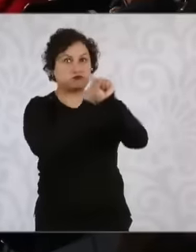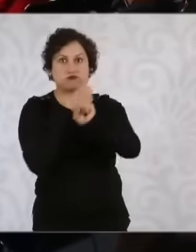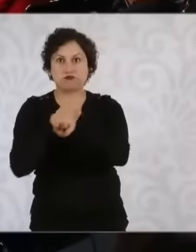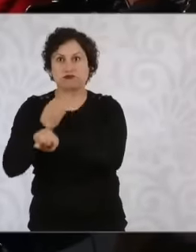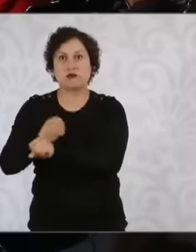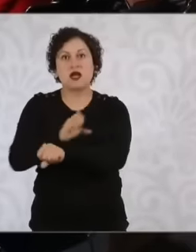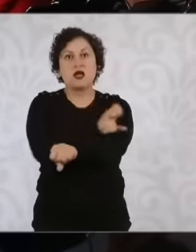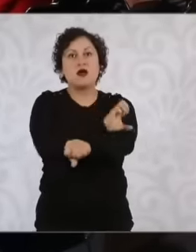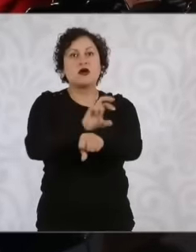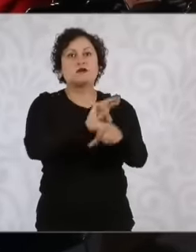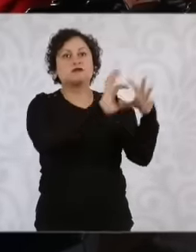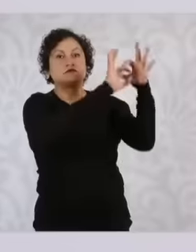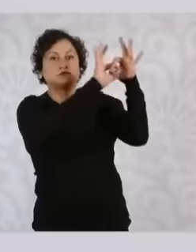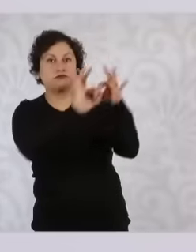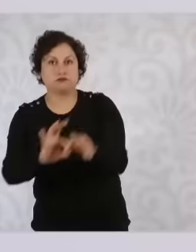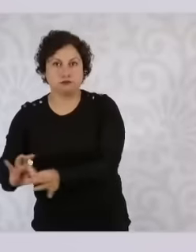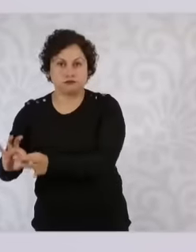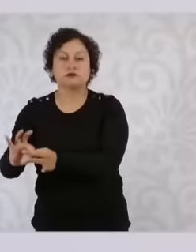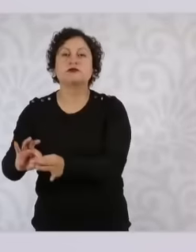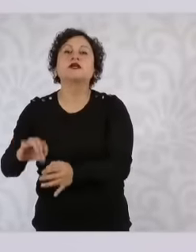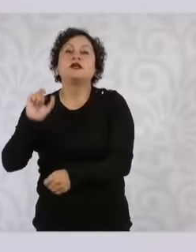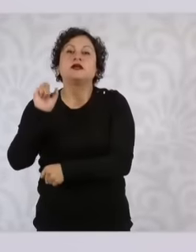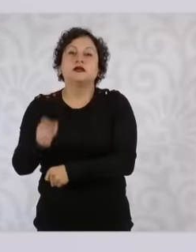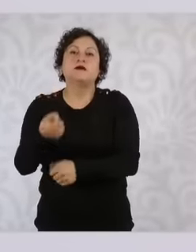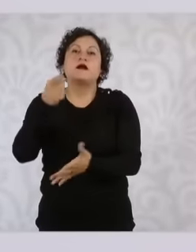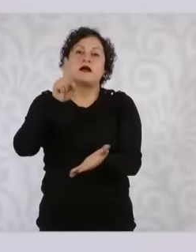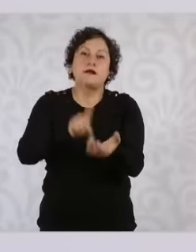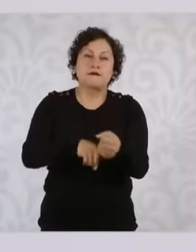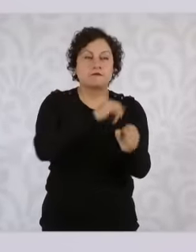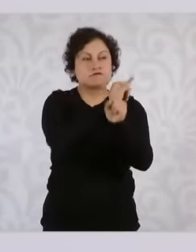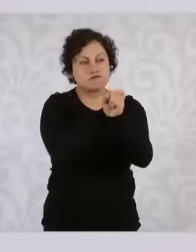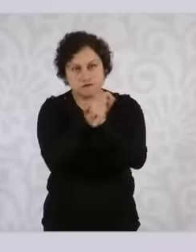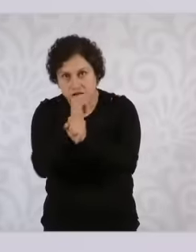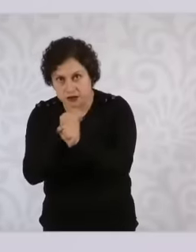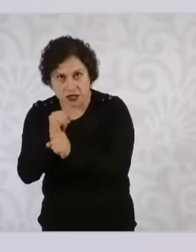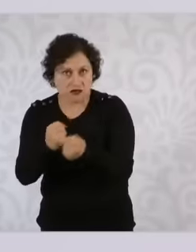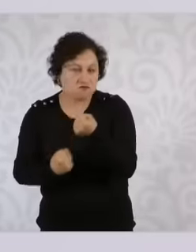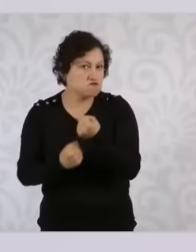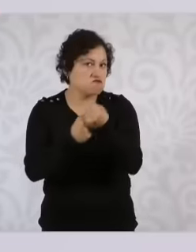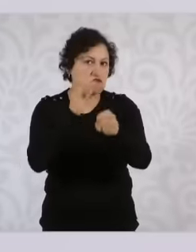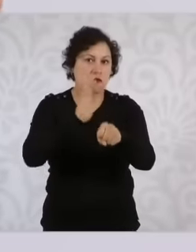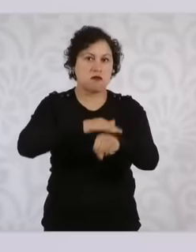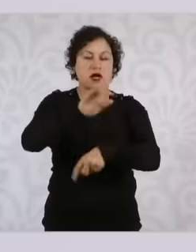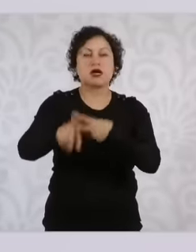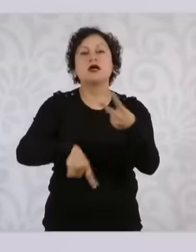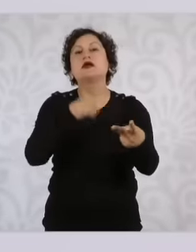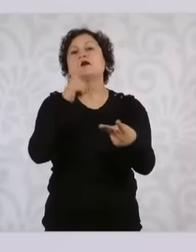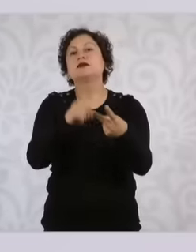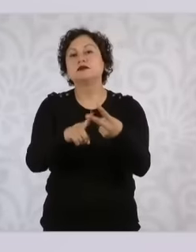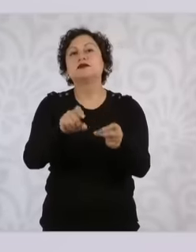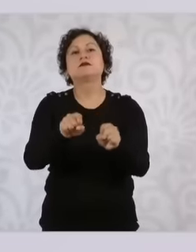of intelligence collaboration, investigation as well as the crimes of the common jurisdiction with those